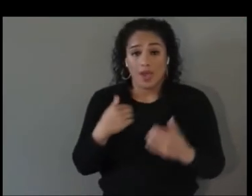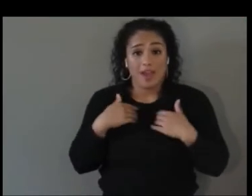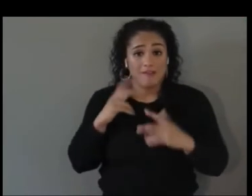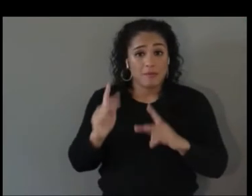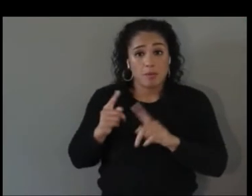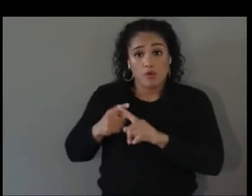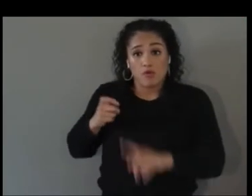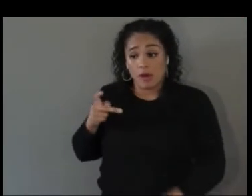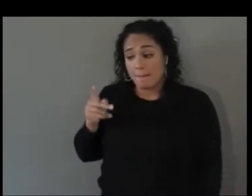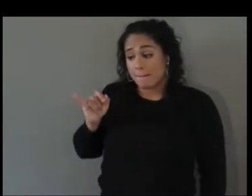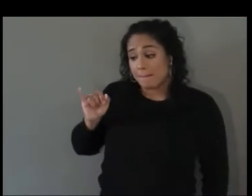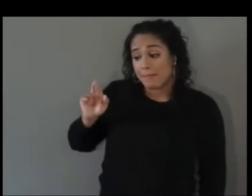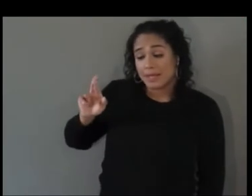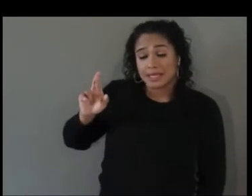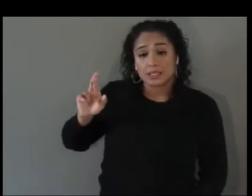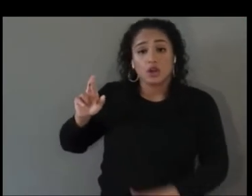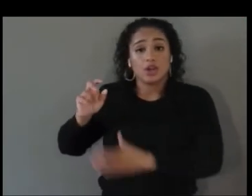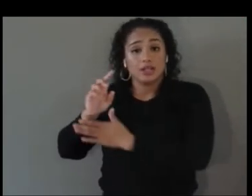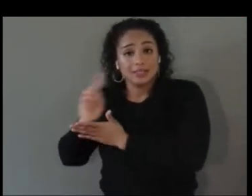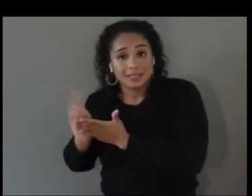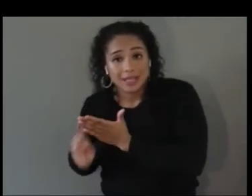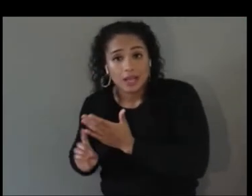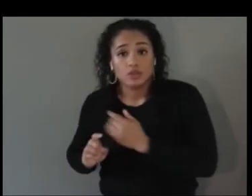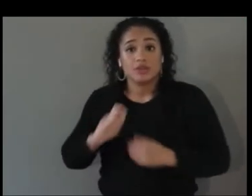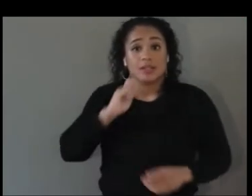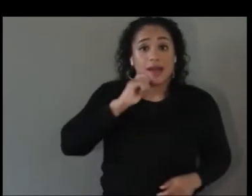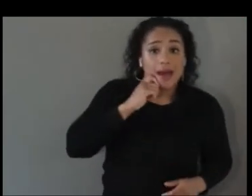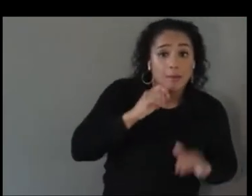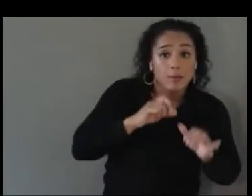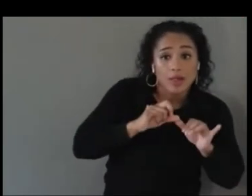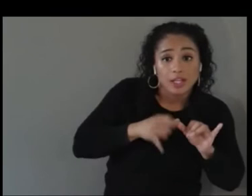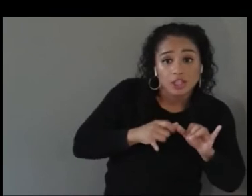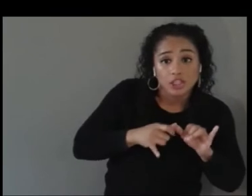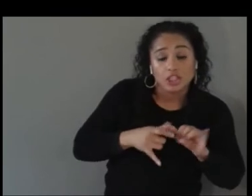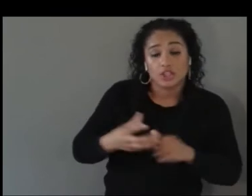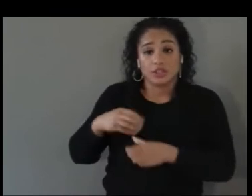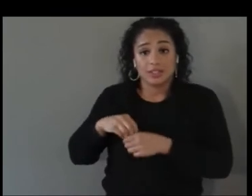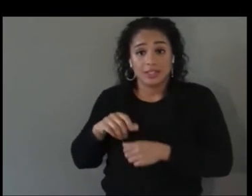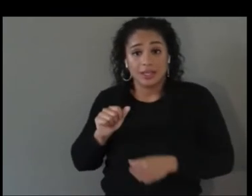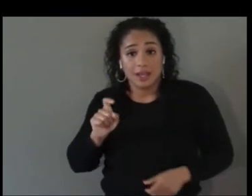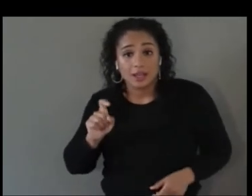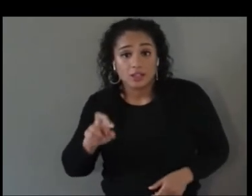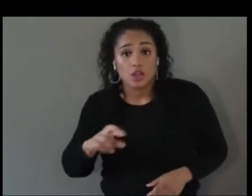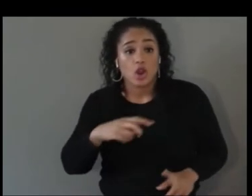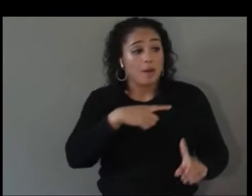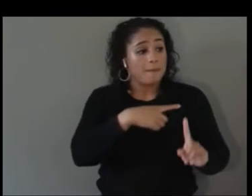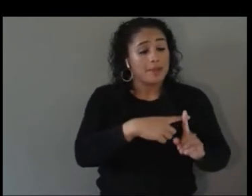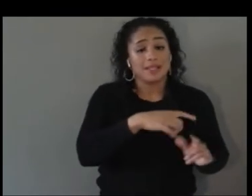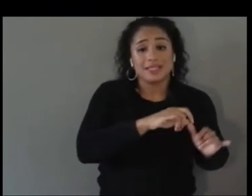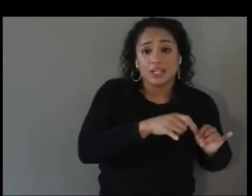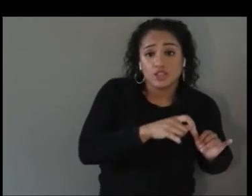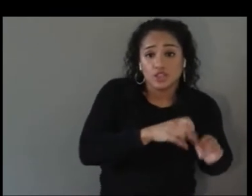Apple engineers and XR to engineers that work for Oculus and elsewhere that make up the body of the